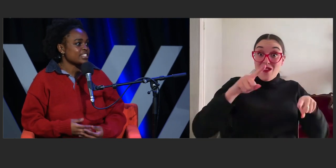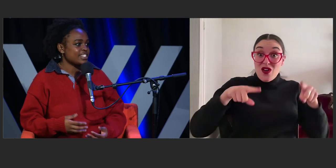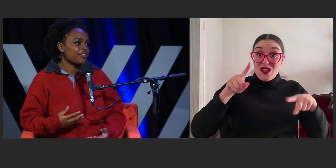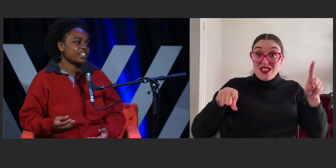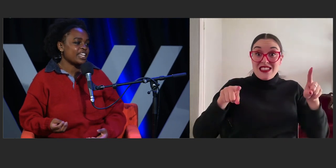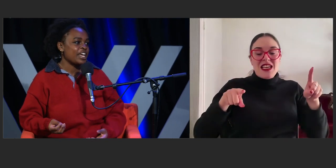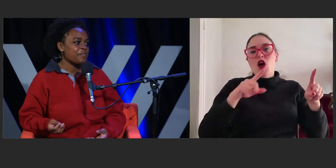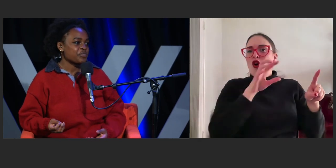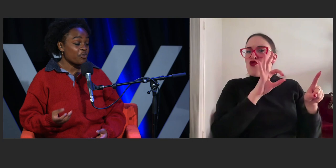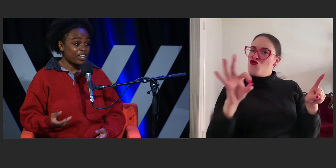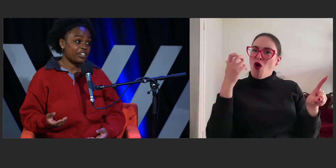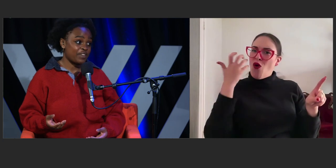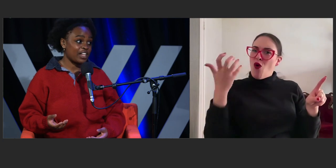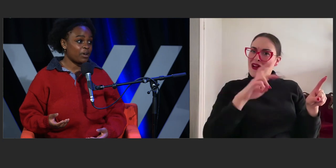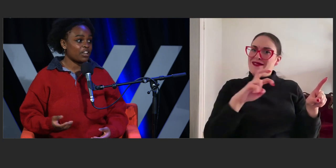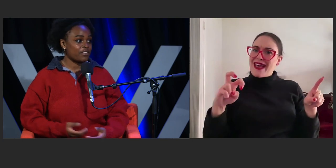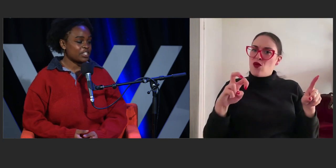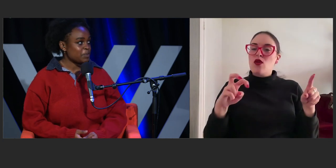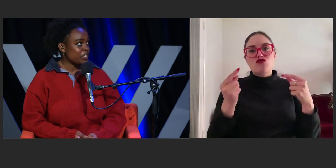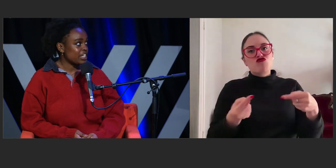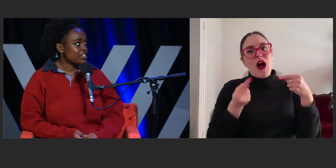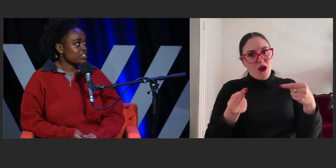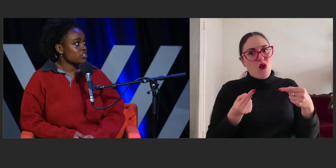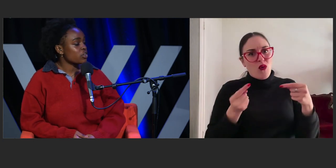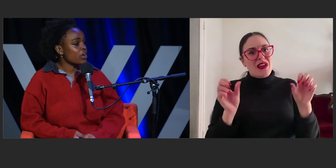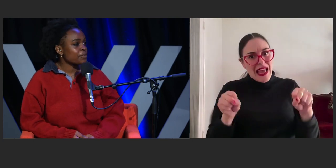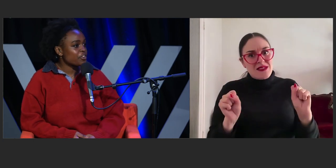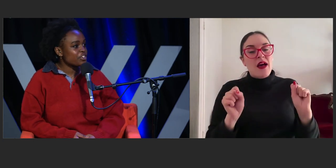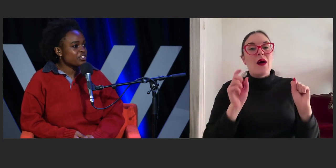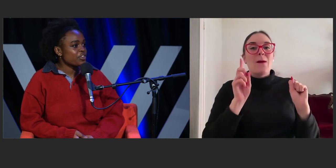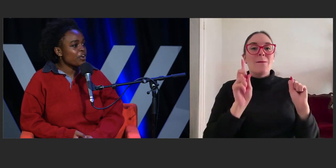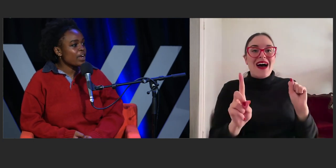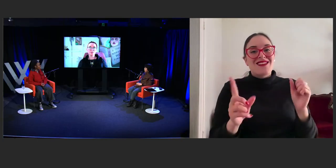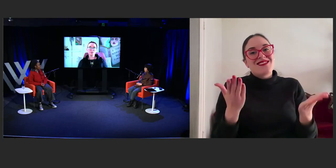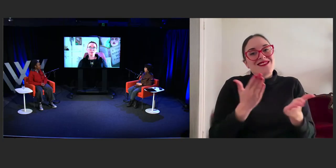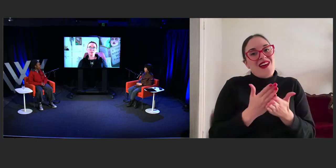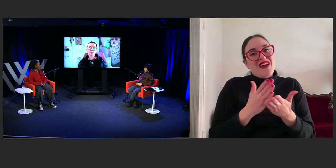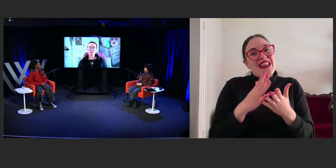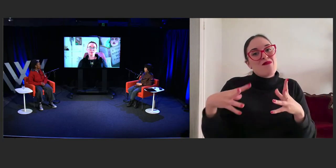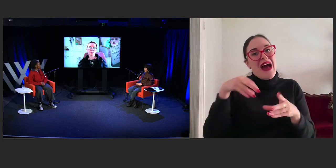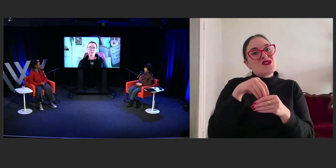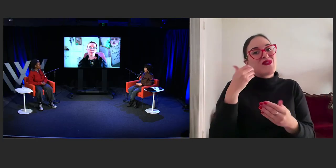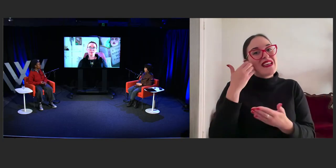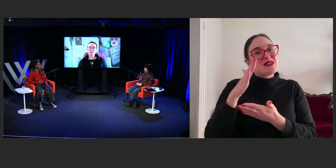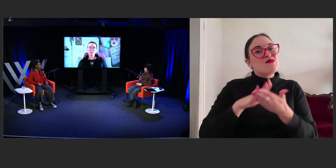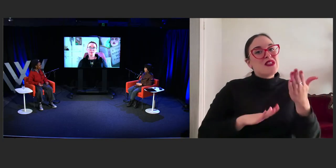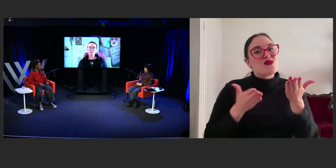it's definitely a real and valid part of the experience. So, I'm curious to know how, whether you know in your careers,